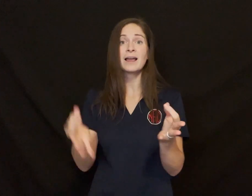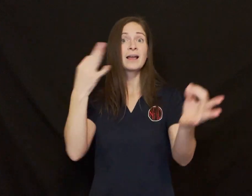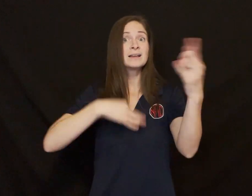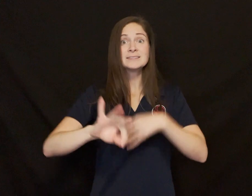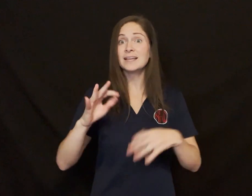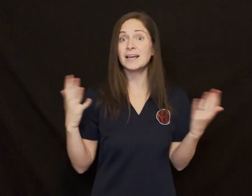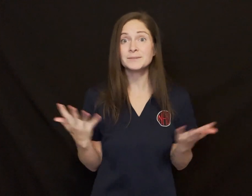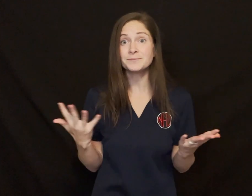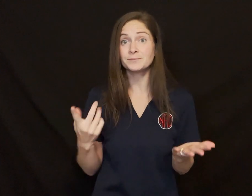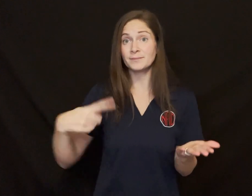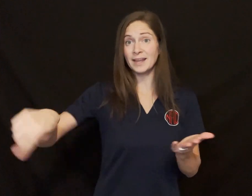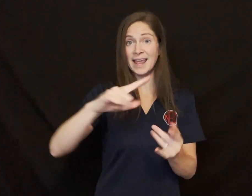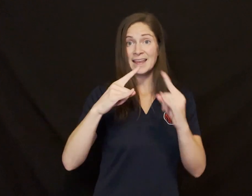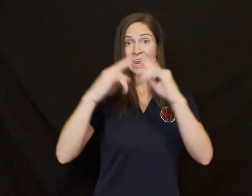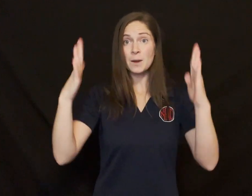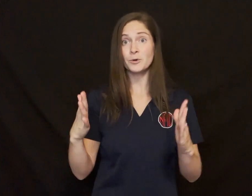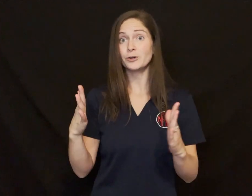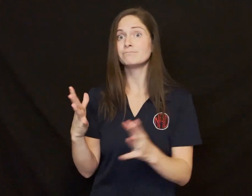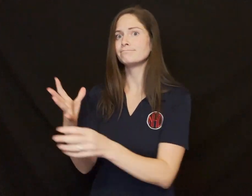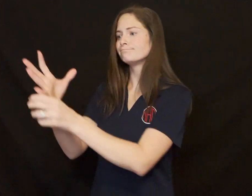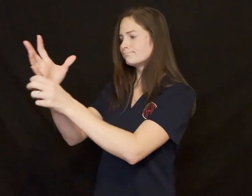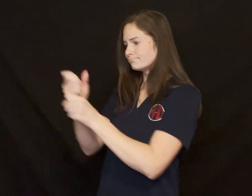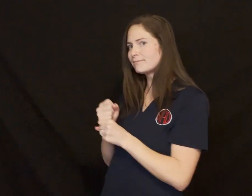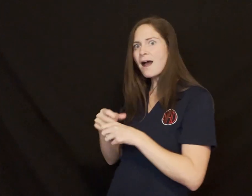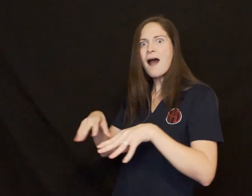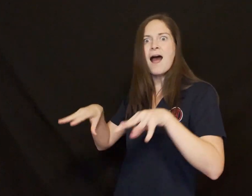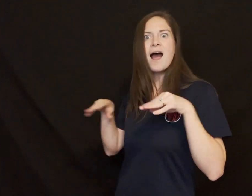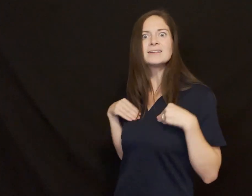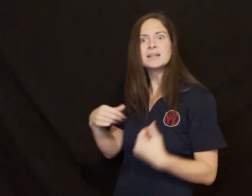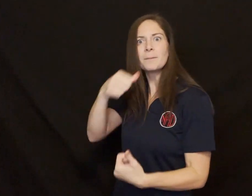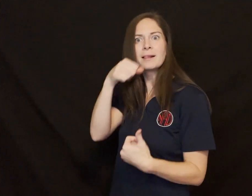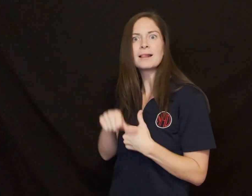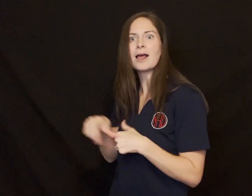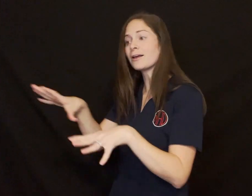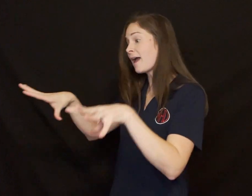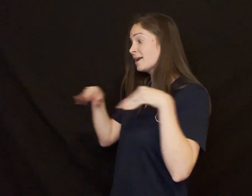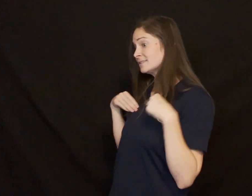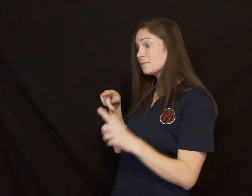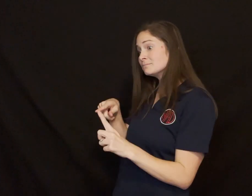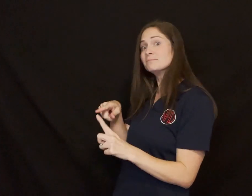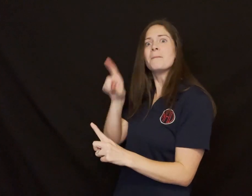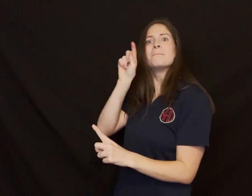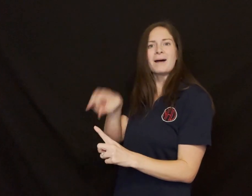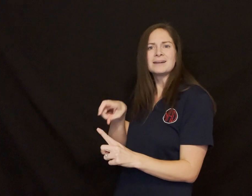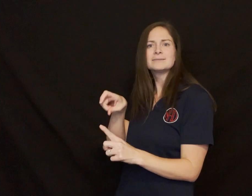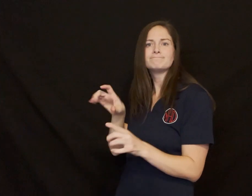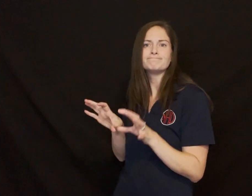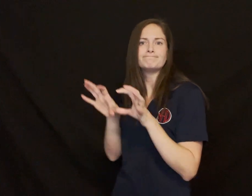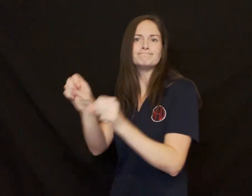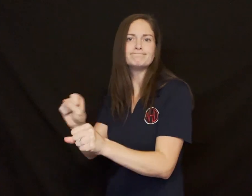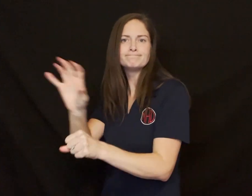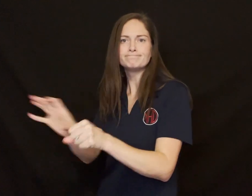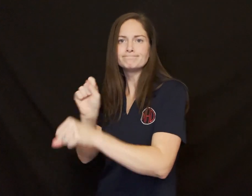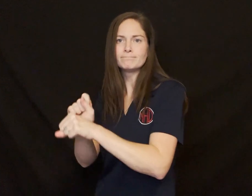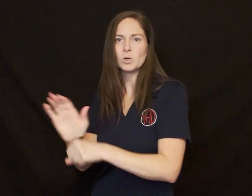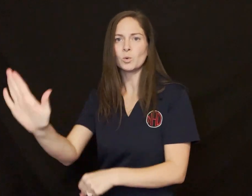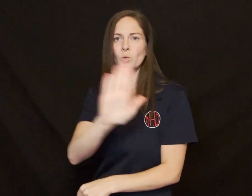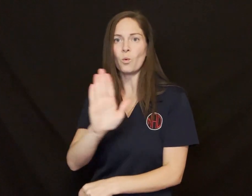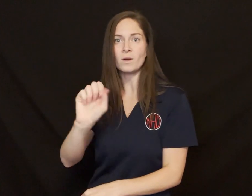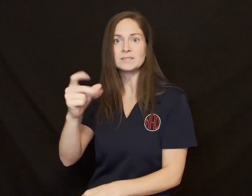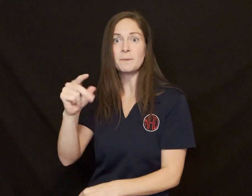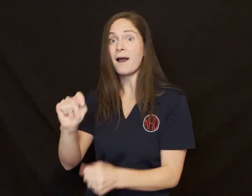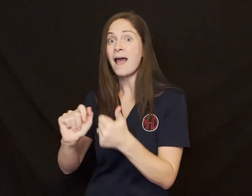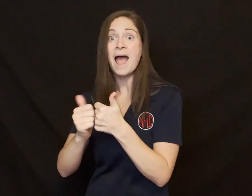However, if you receive an acceptance letter, you will need to deposit a fee to